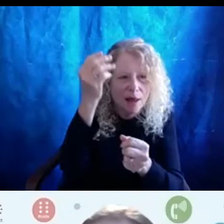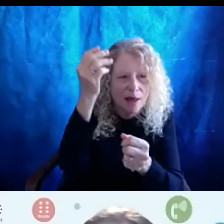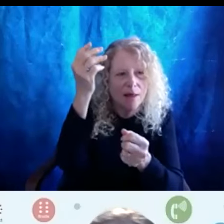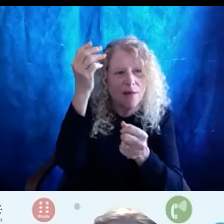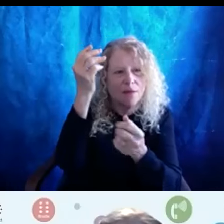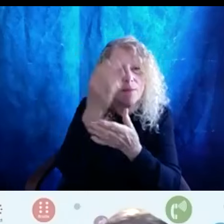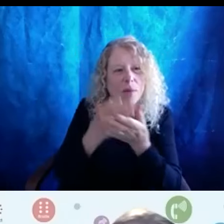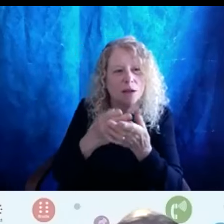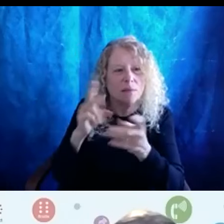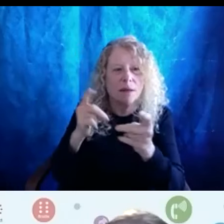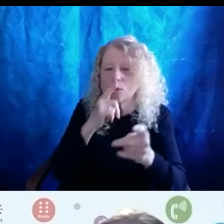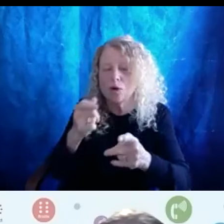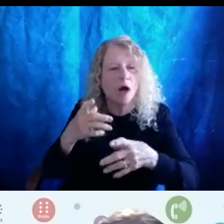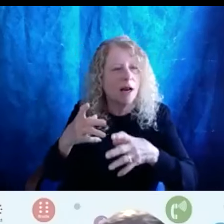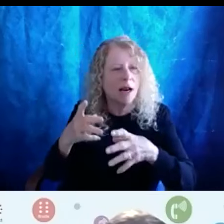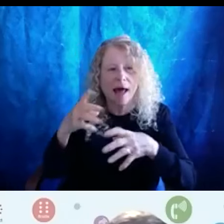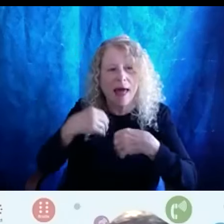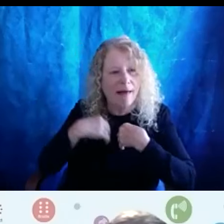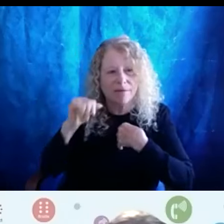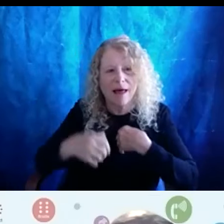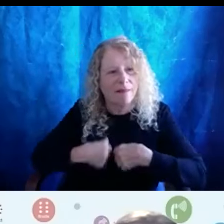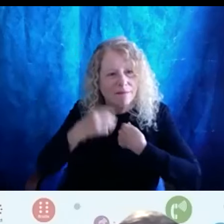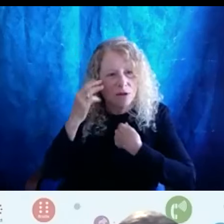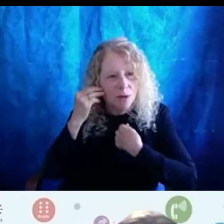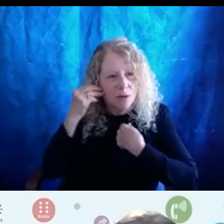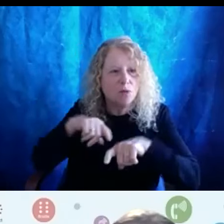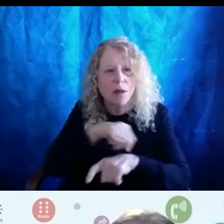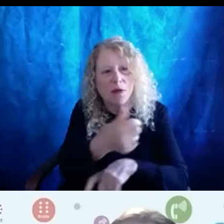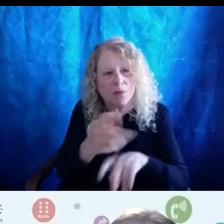catching when they're making policy decisions or decision making across.